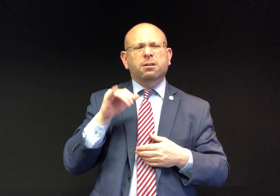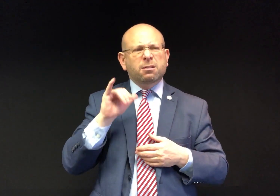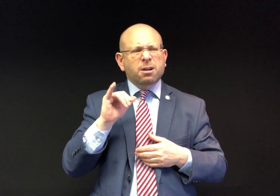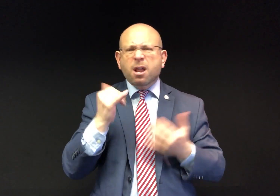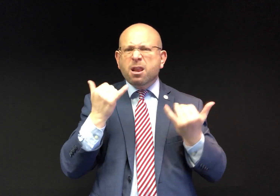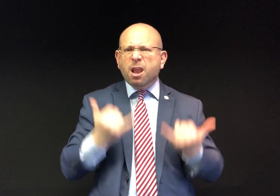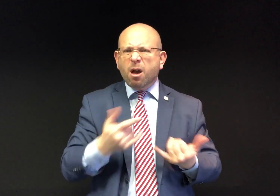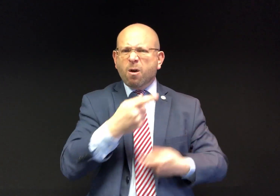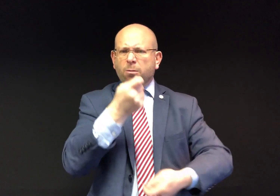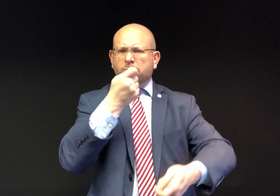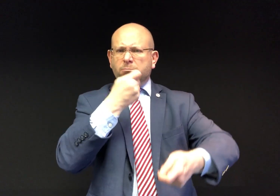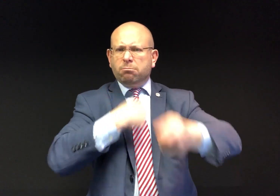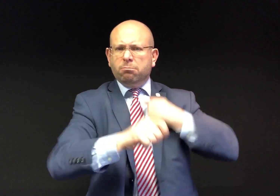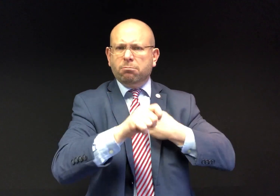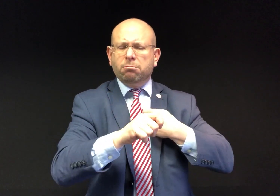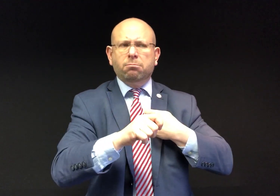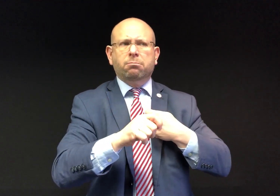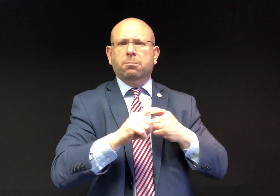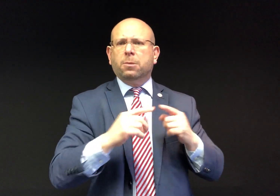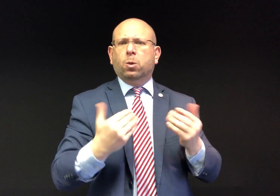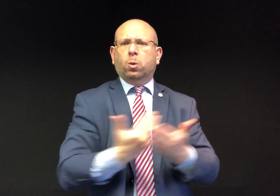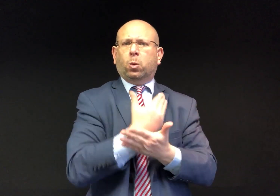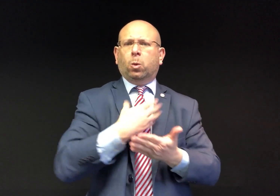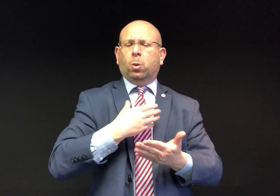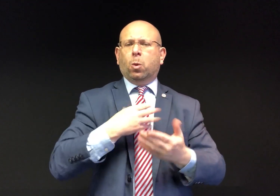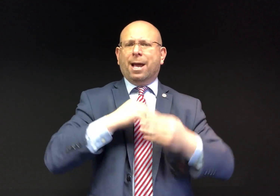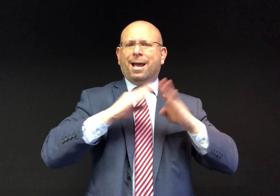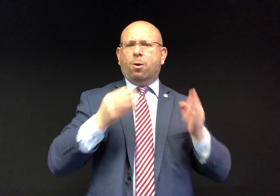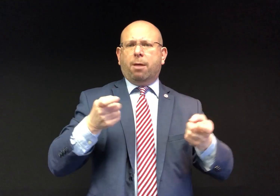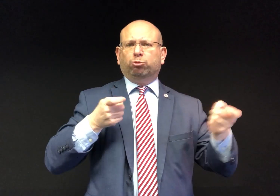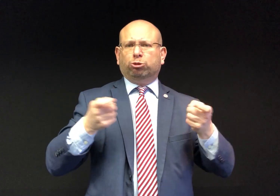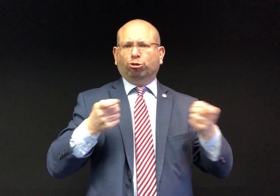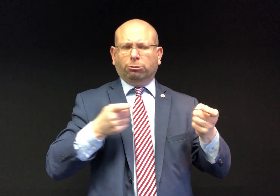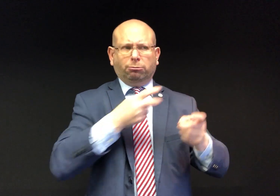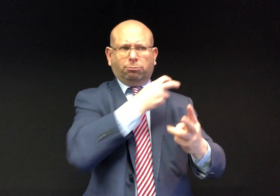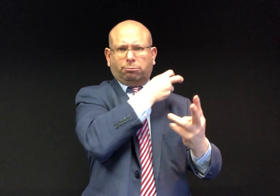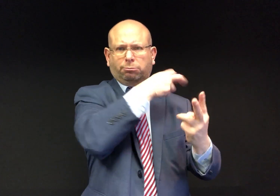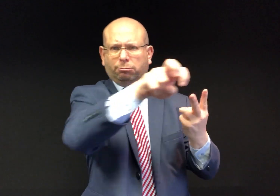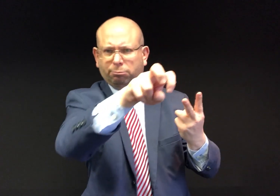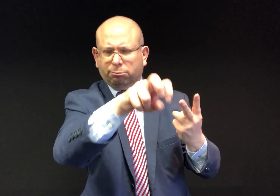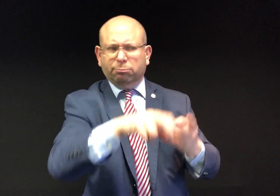Now that there has been a change in Administrations, and the White House has announced ASL interpreters for all press briefings,